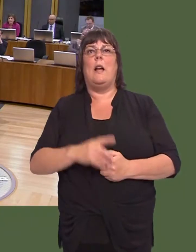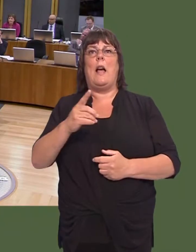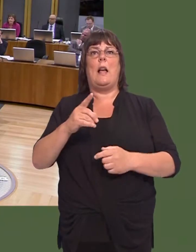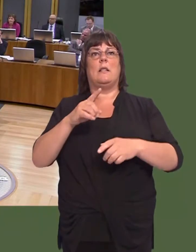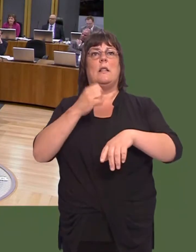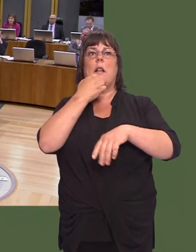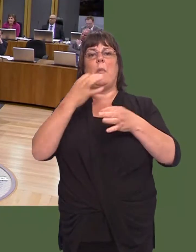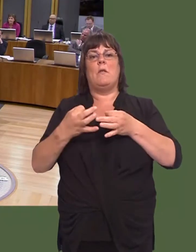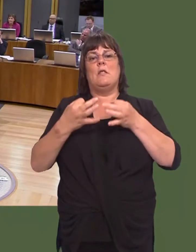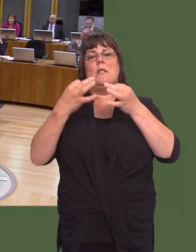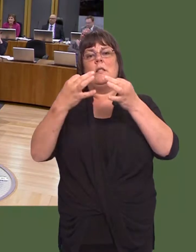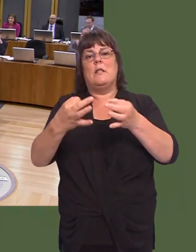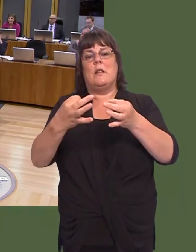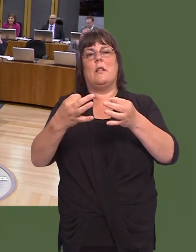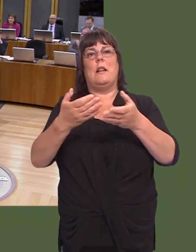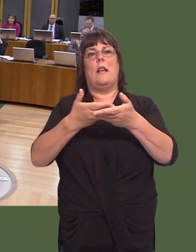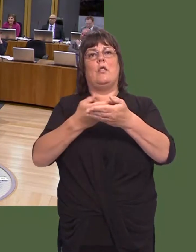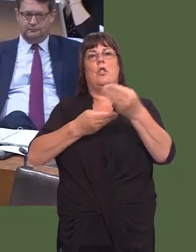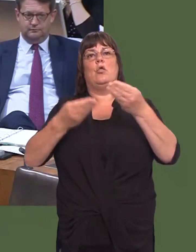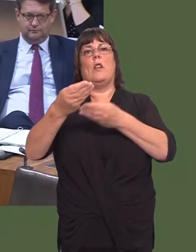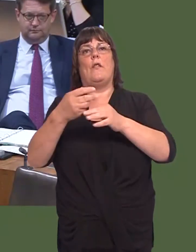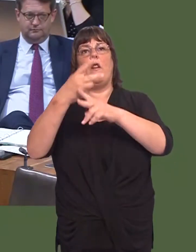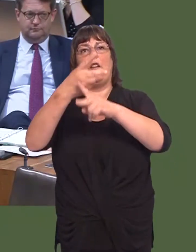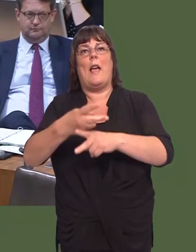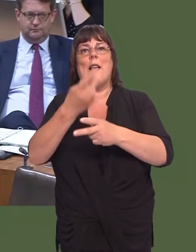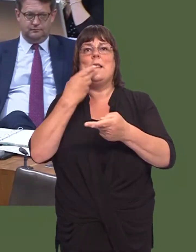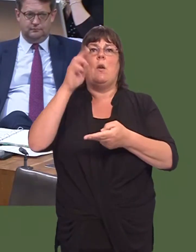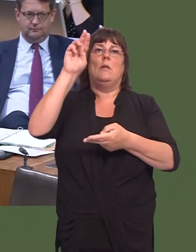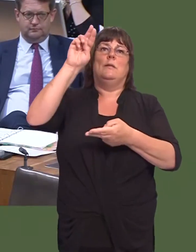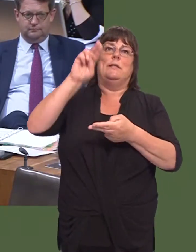The number of delayed transfers of care in Betsi Cadwaladr reduced again in April down